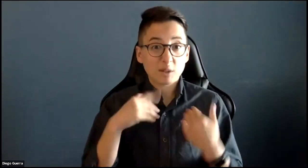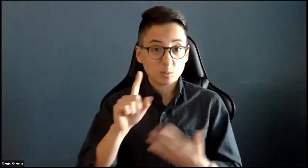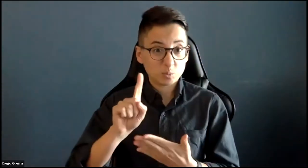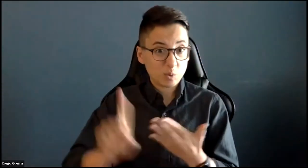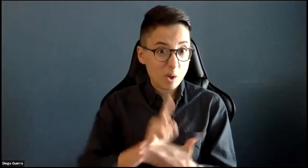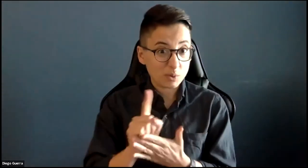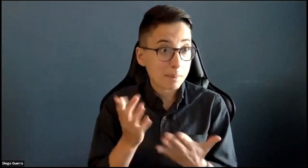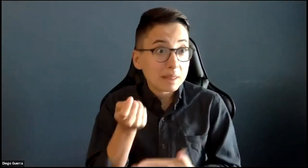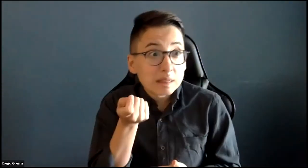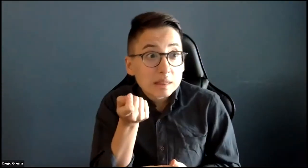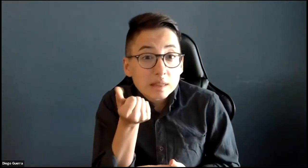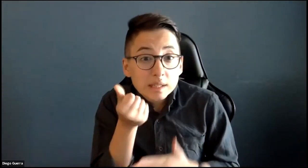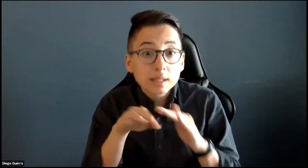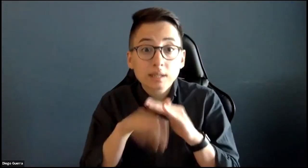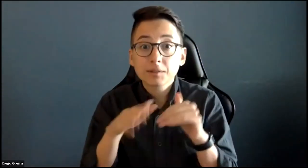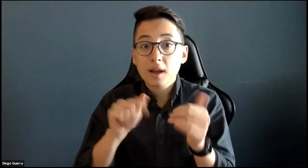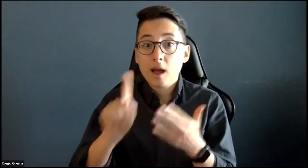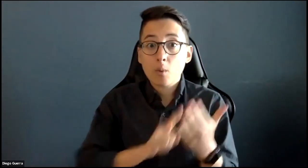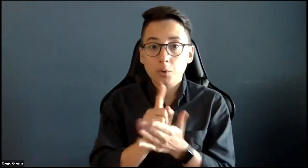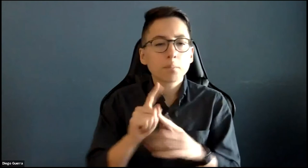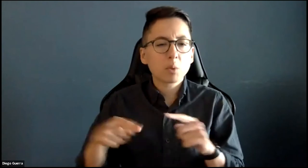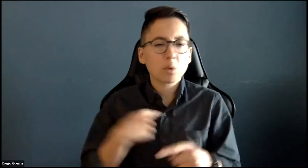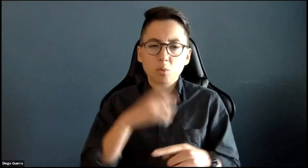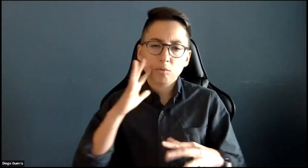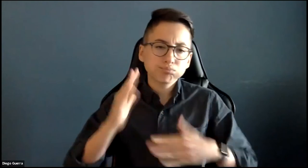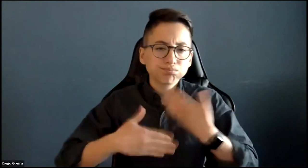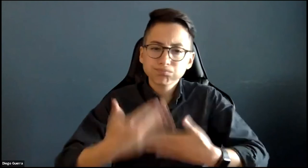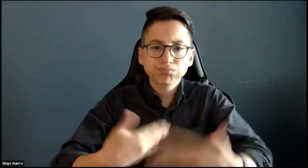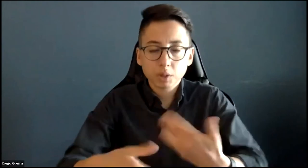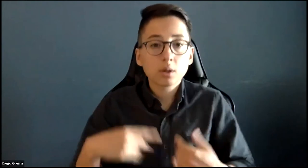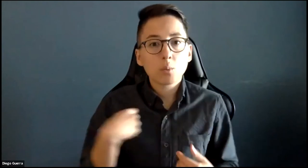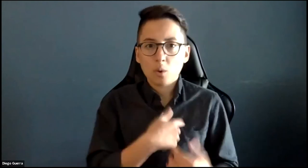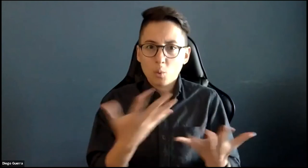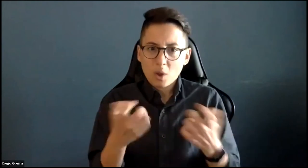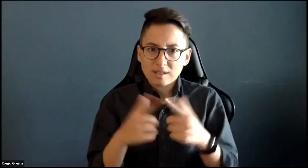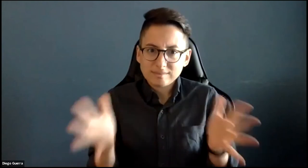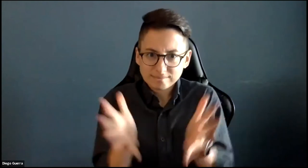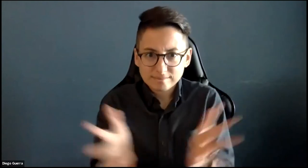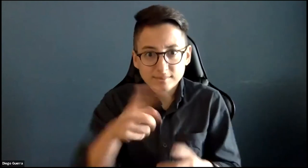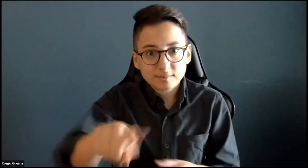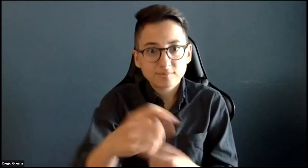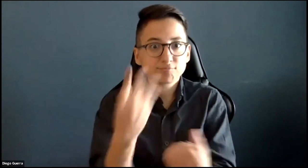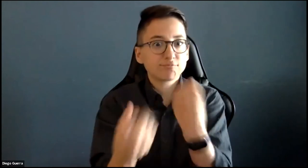Okay. We'll have one hour, maybe slightly less than an hour today but we'll move through these questions